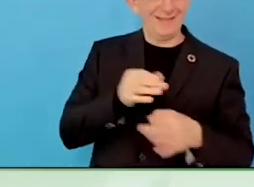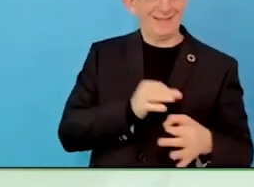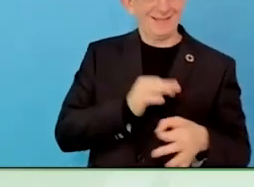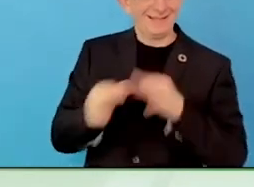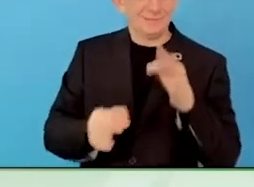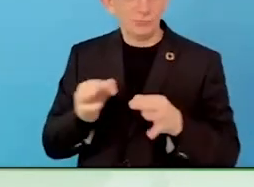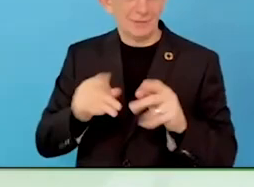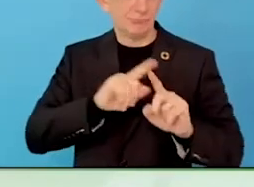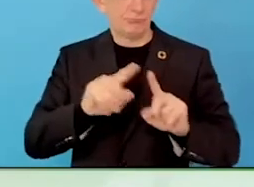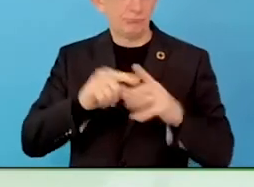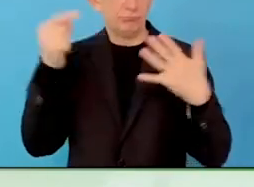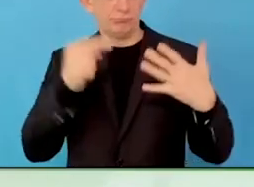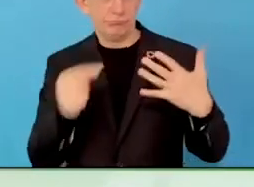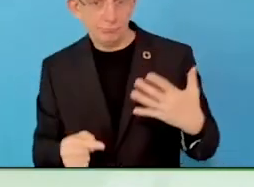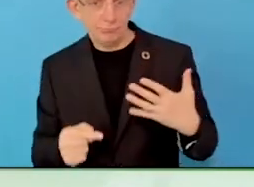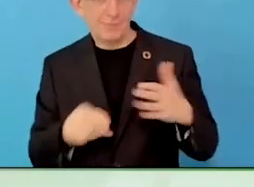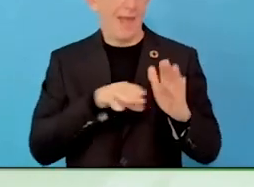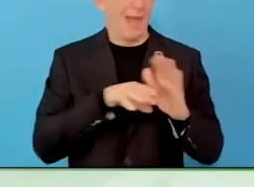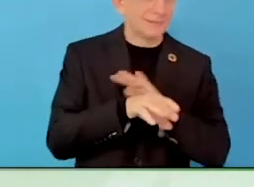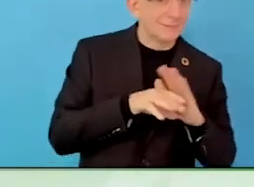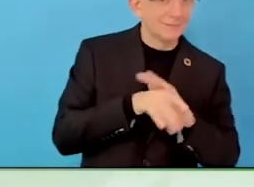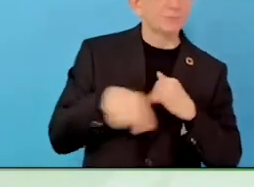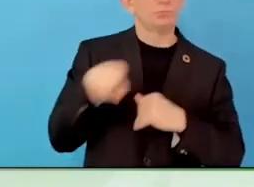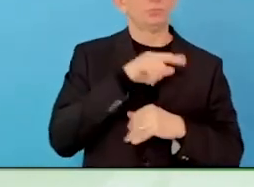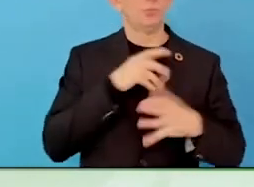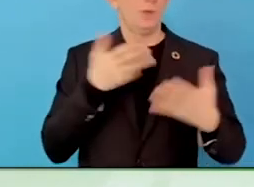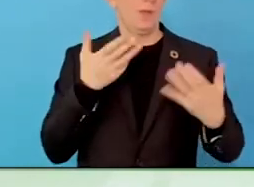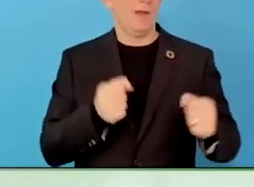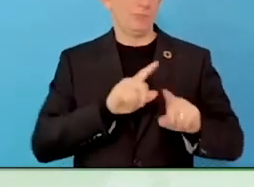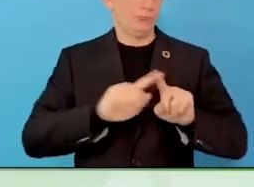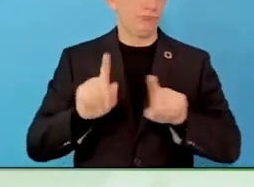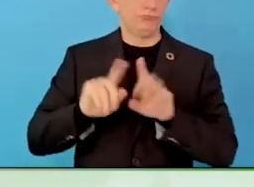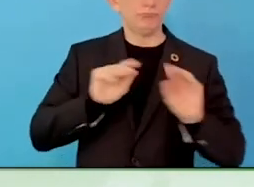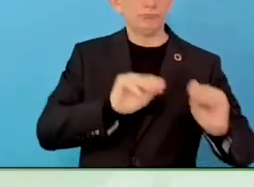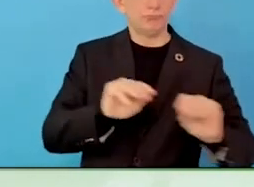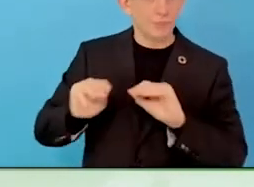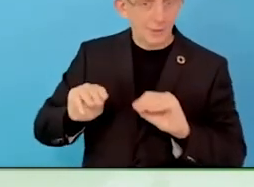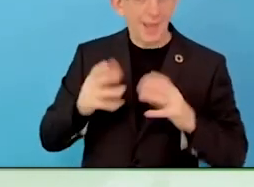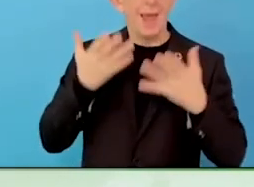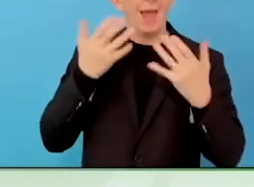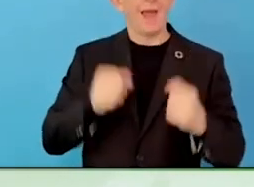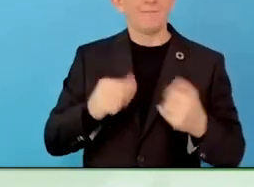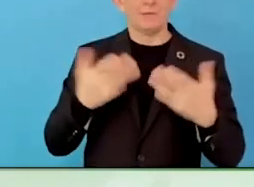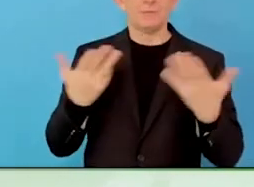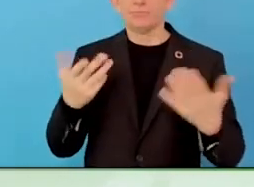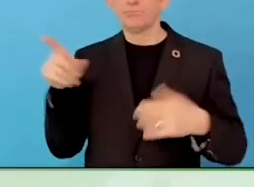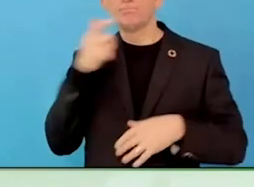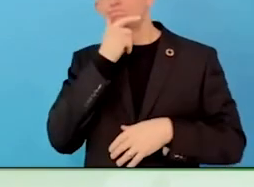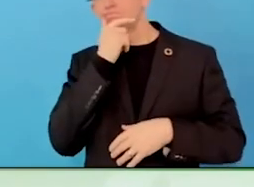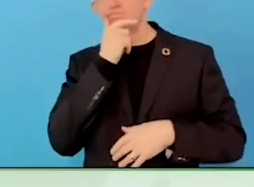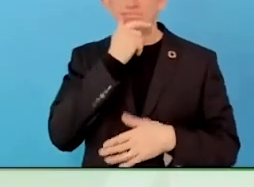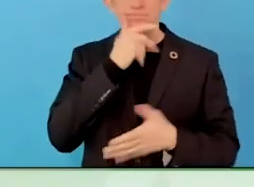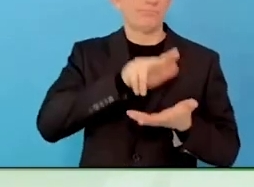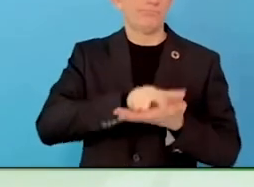we tried to connect contracts, client with each other so they learn from each other.